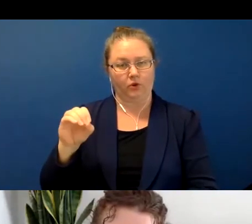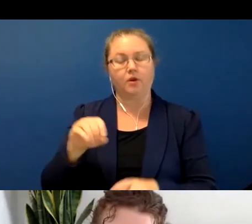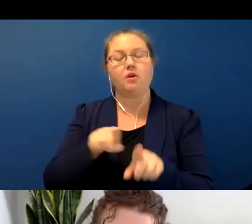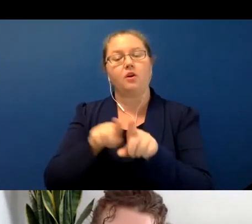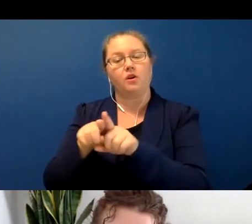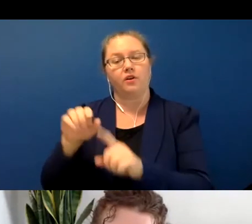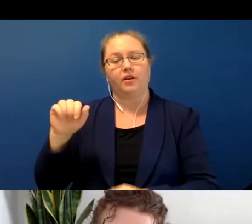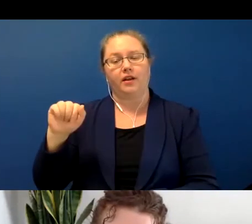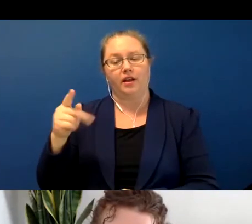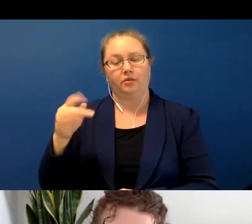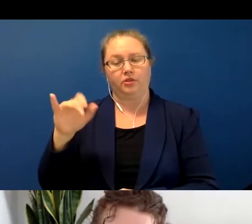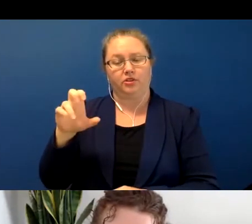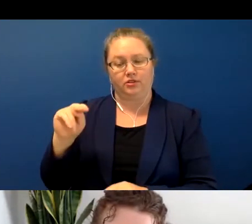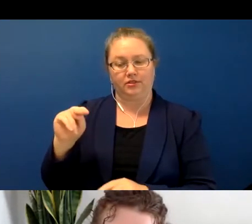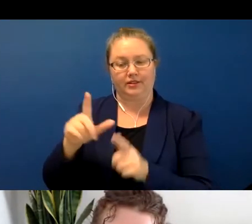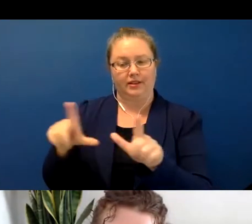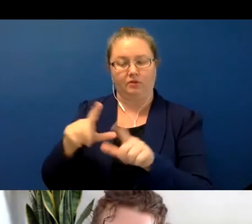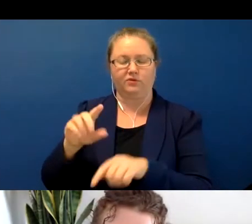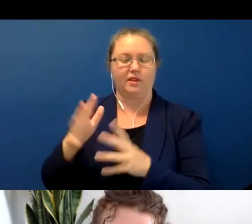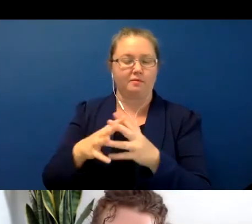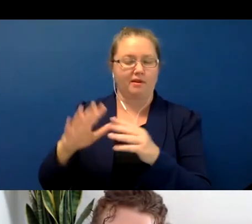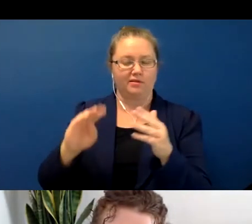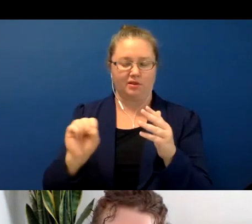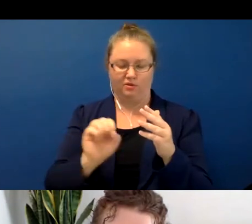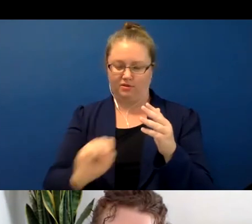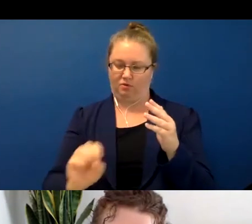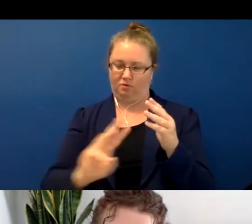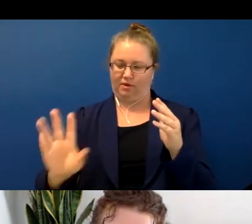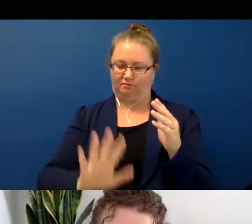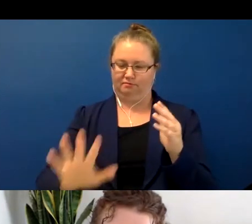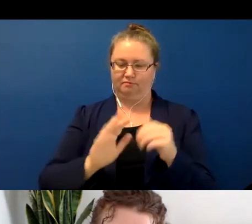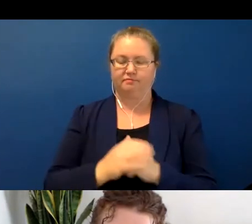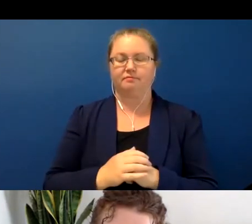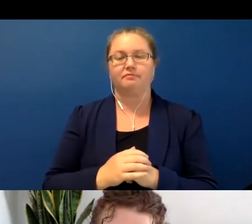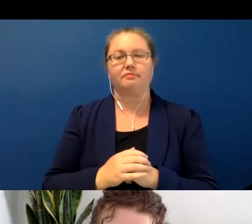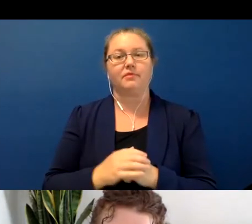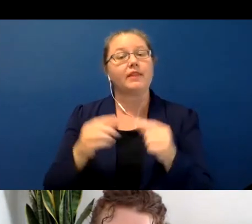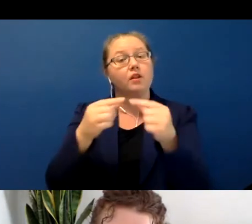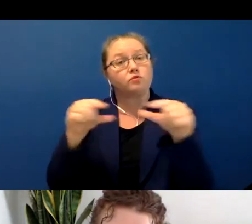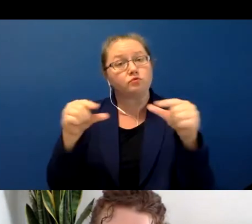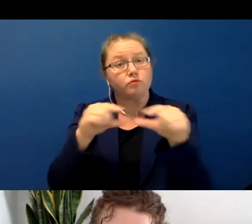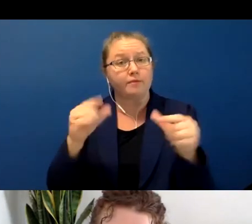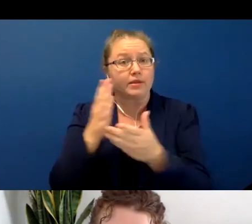Southwest. This work includes describing the lesser known areas of the grammar, focus particles,